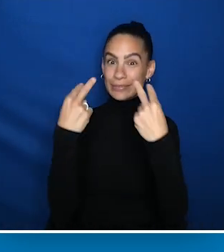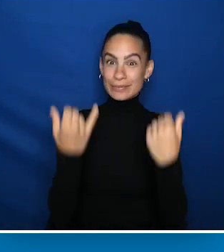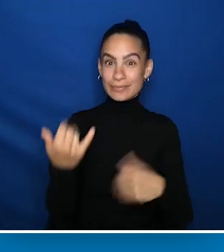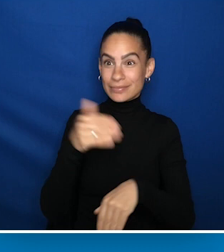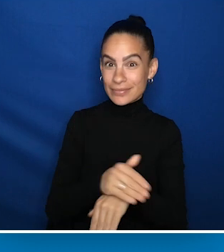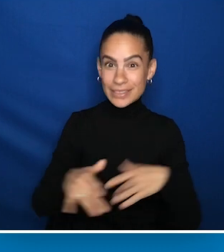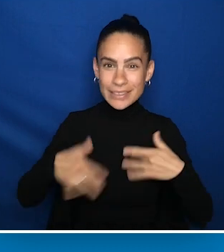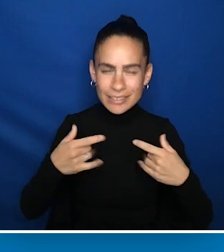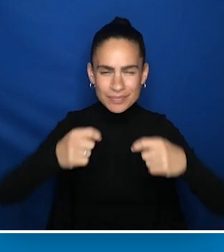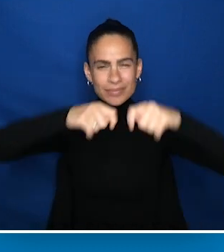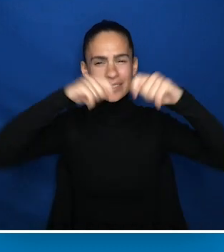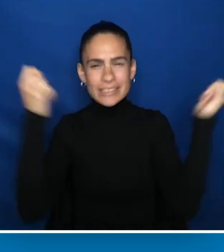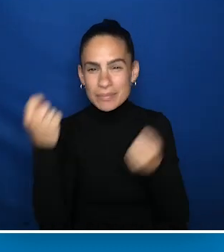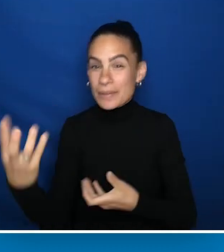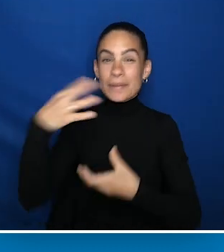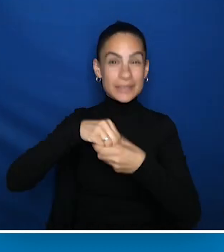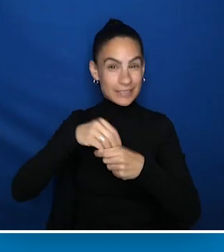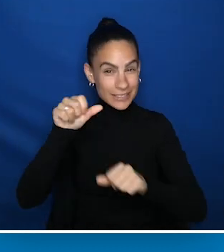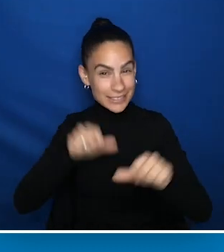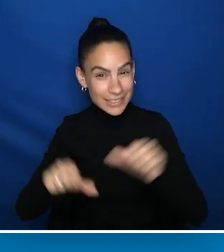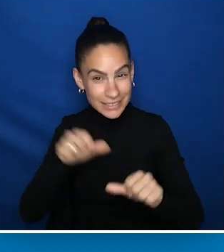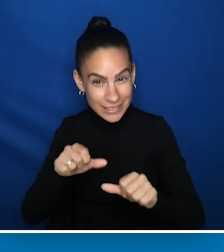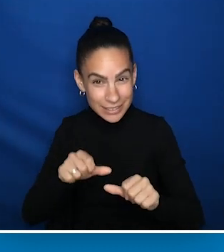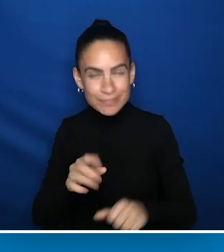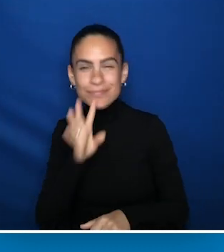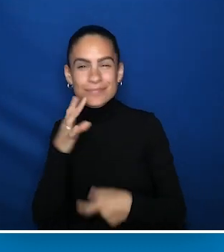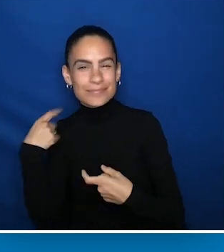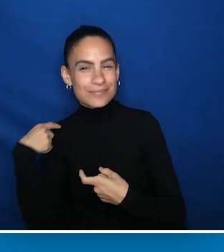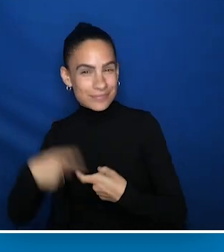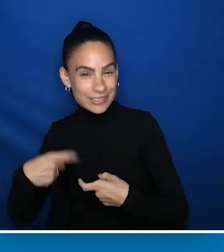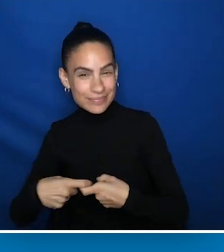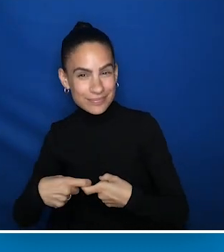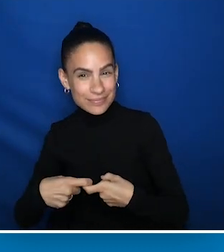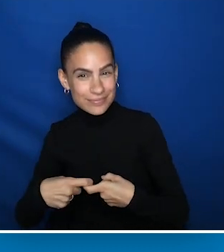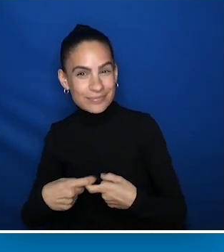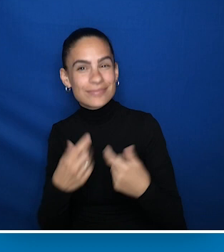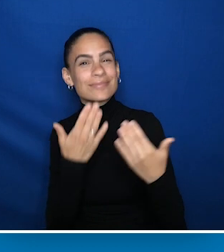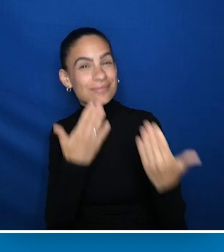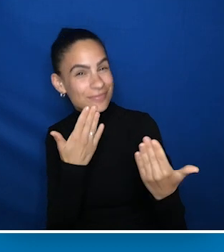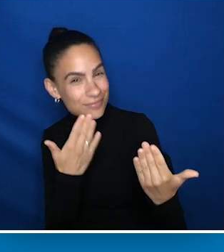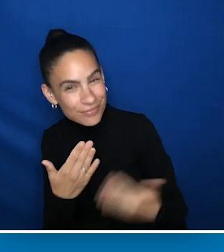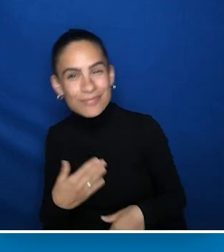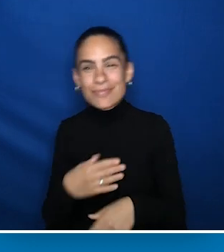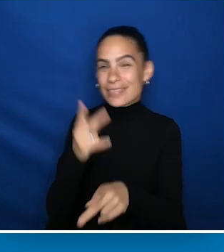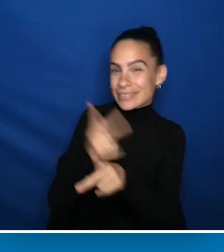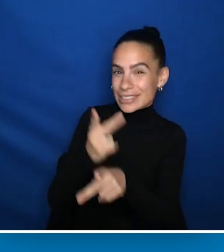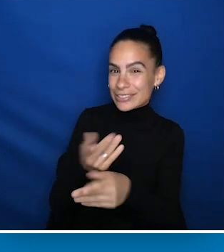this evening's event to celebrate inclusive science. Gracias, muy buenas noches, be well everyone.